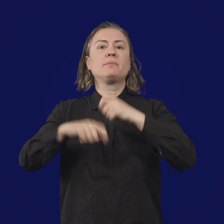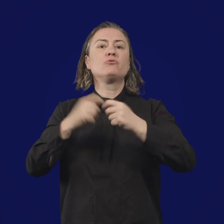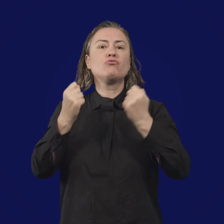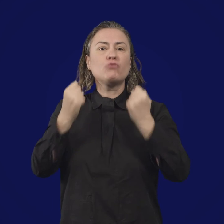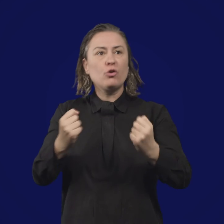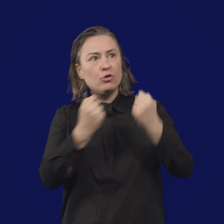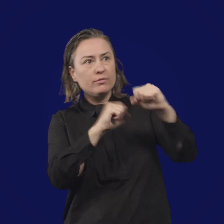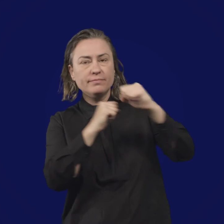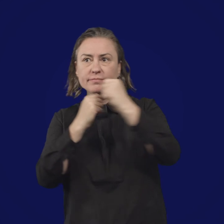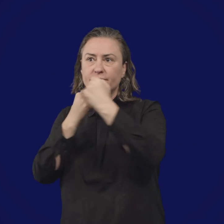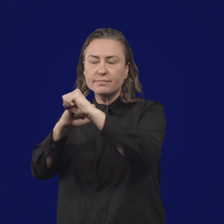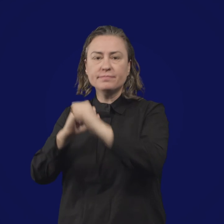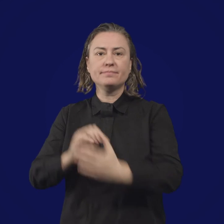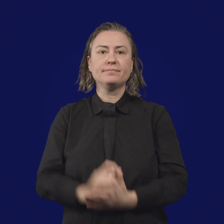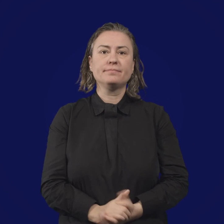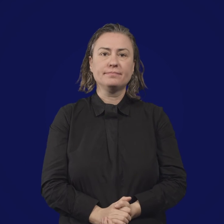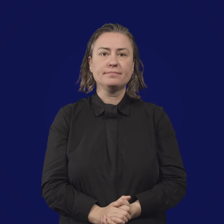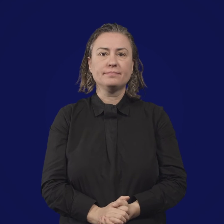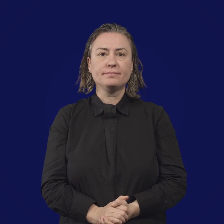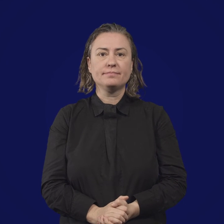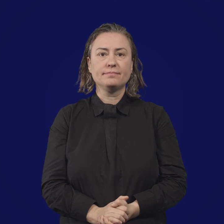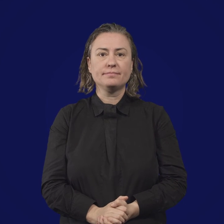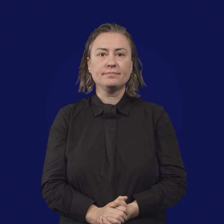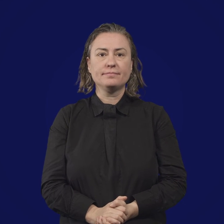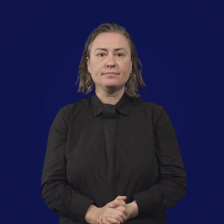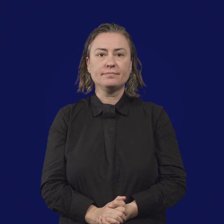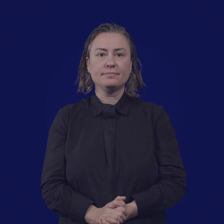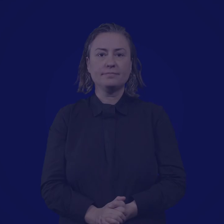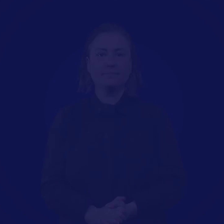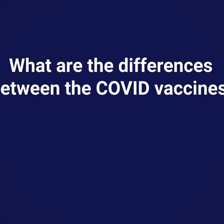which will cause your immune system to attack the virus as well.